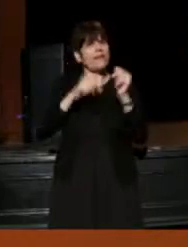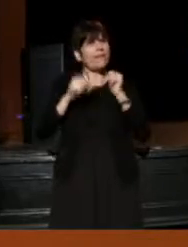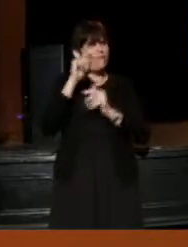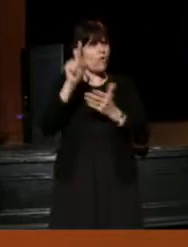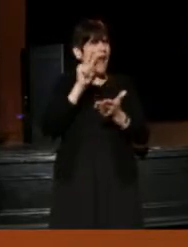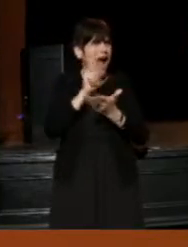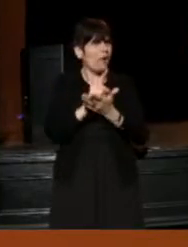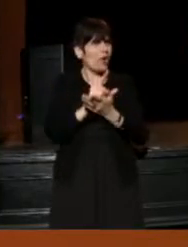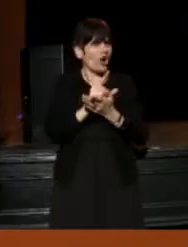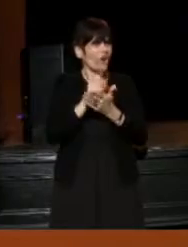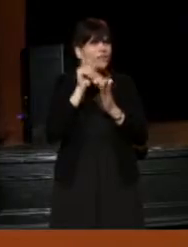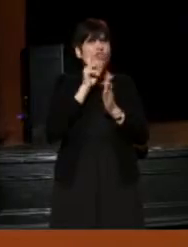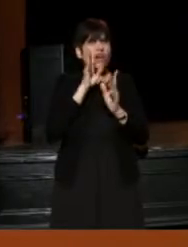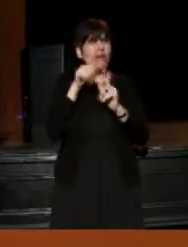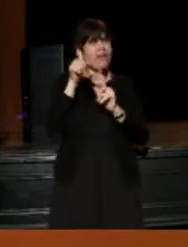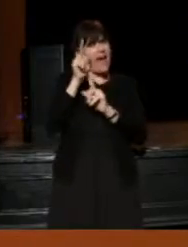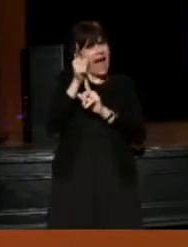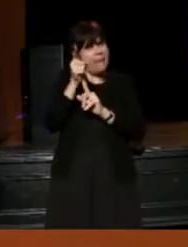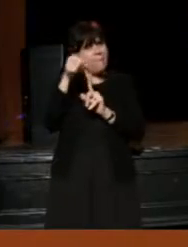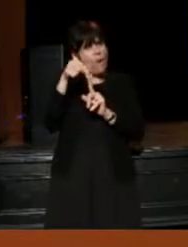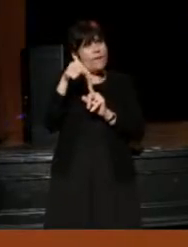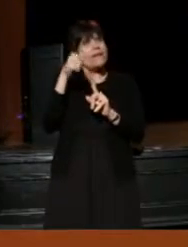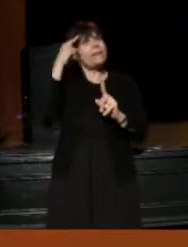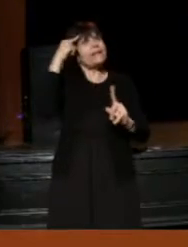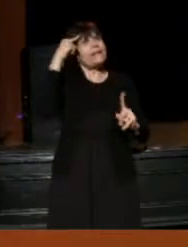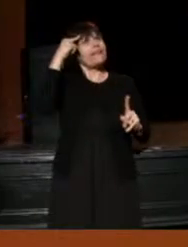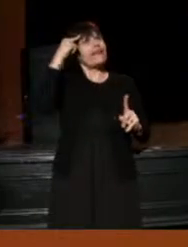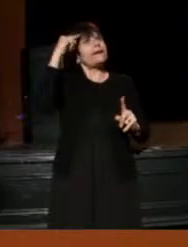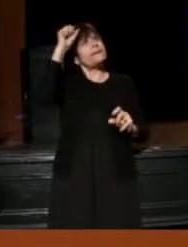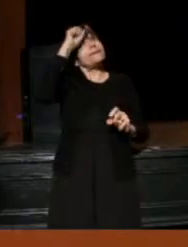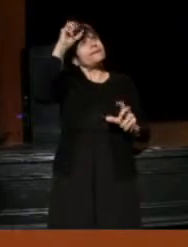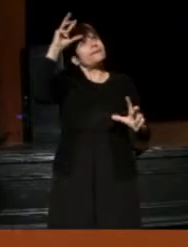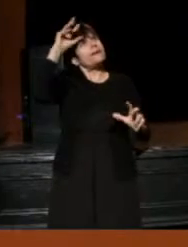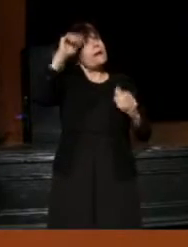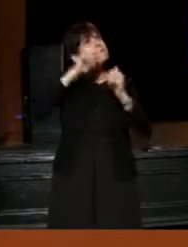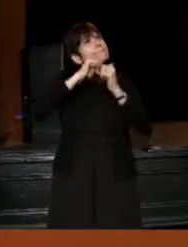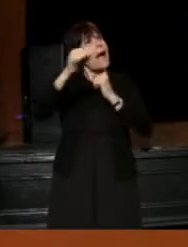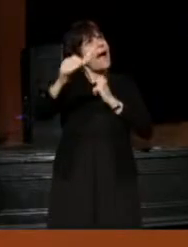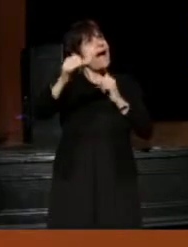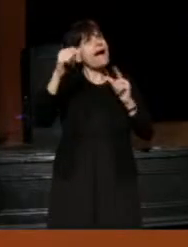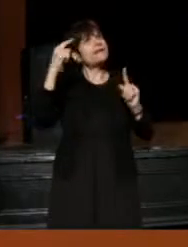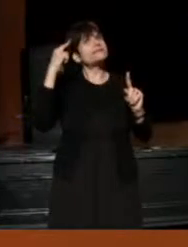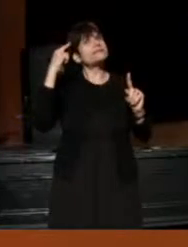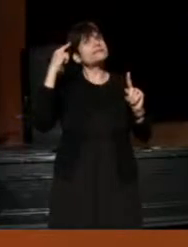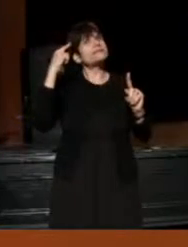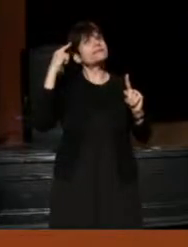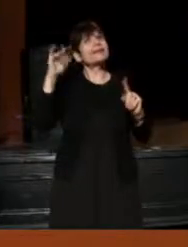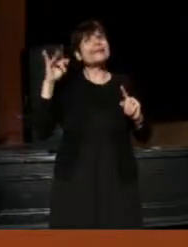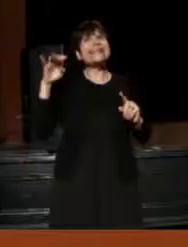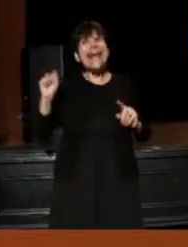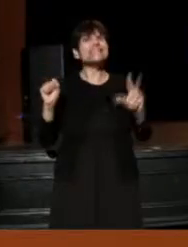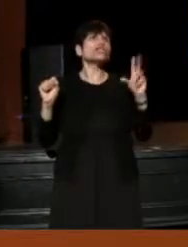as to they began to think past this yes or no criticism,